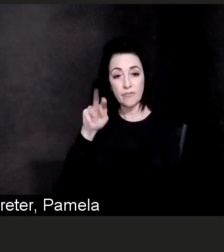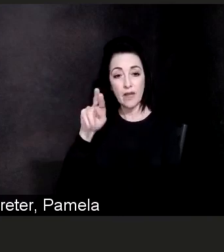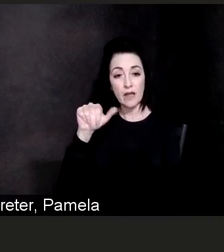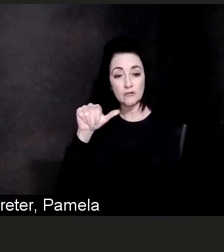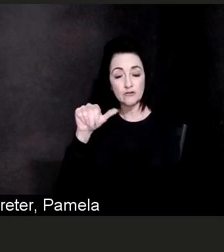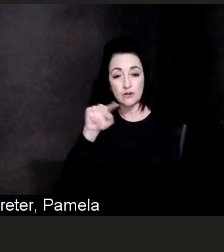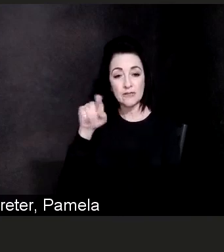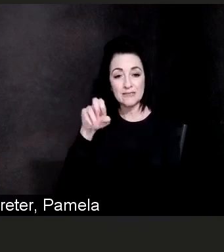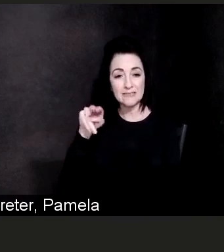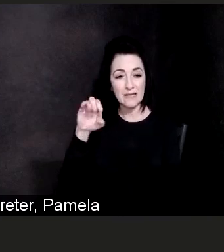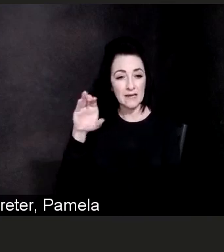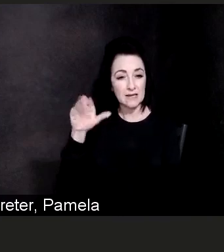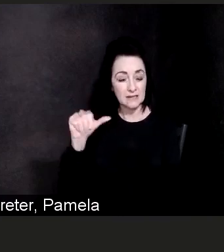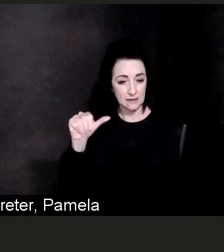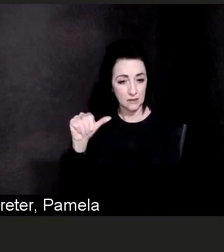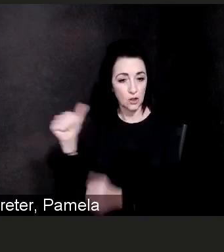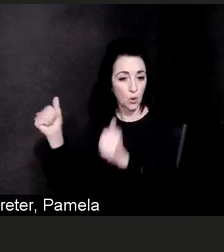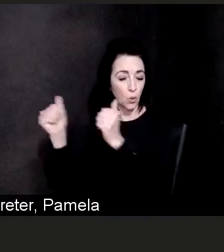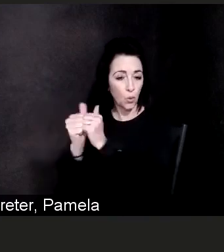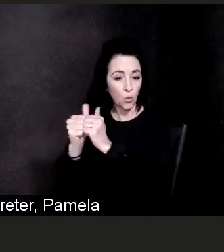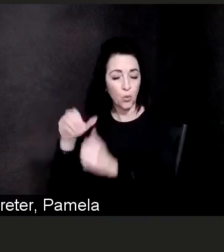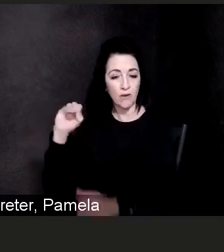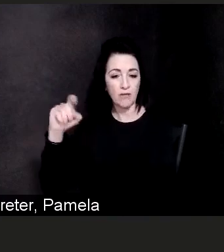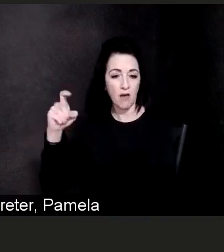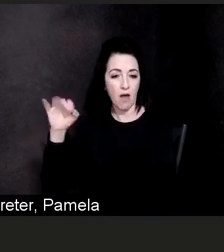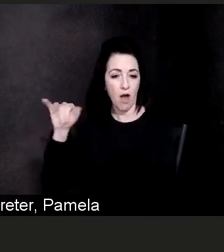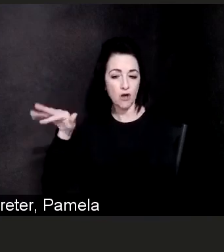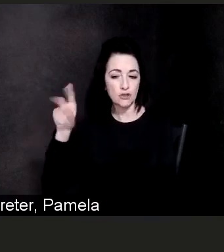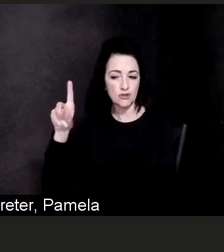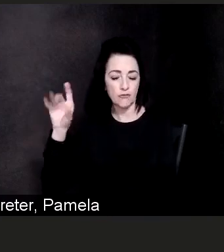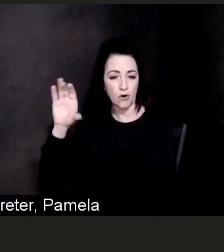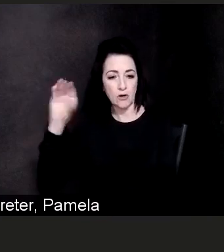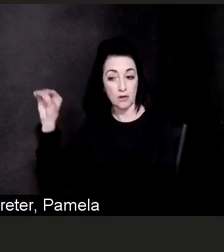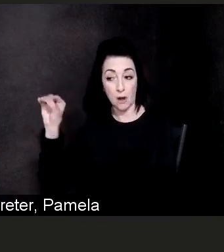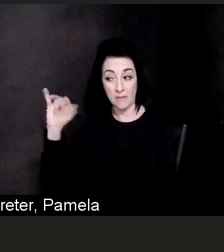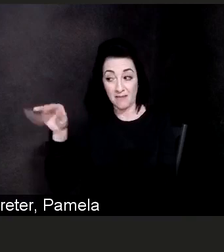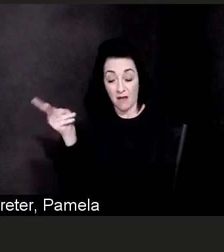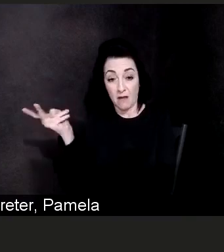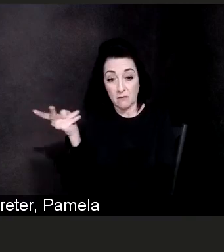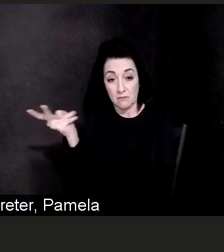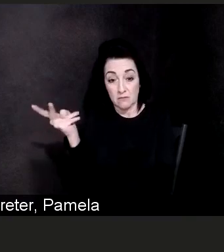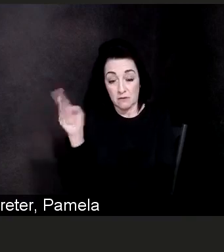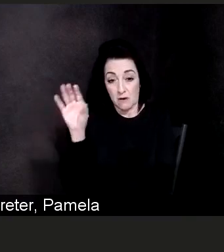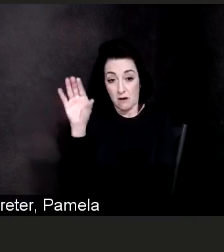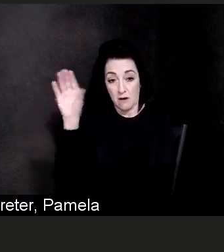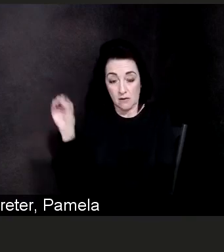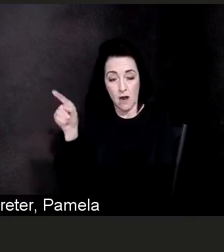known as Oxford and Oxford and AstraZeneca actually have a vaccine that has been approved